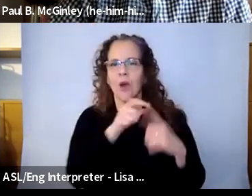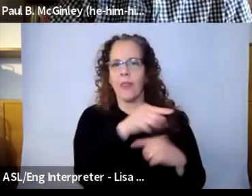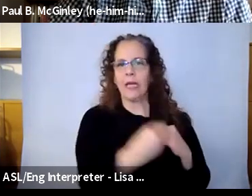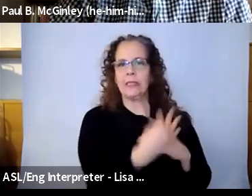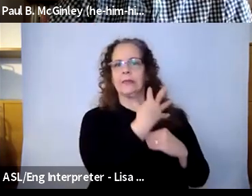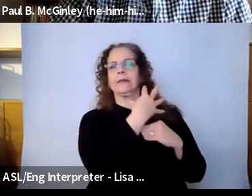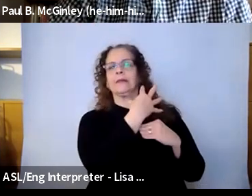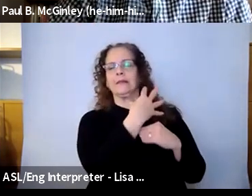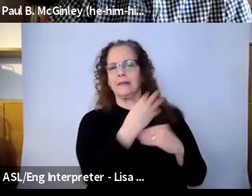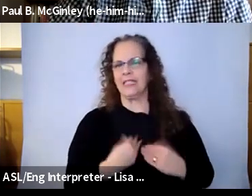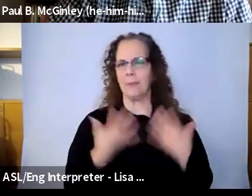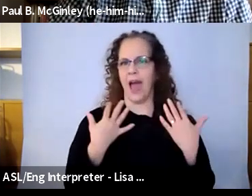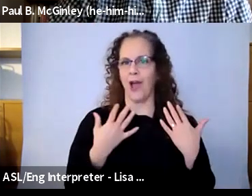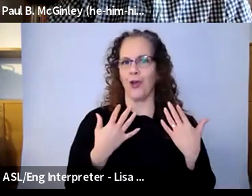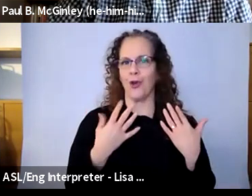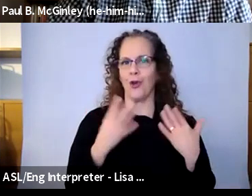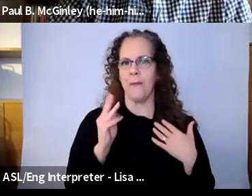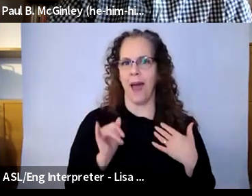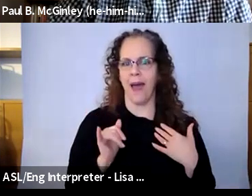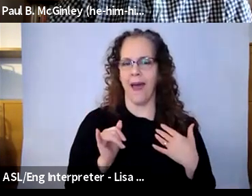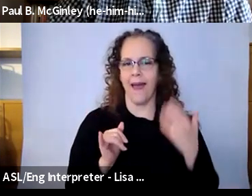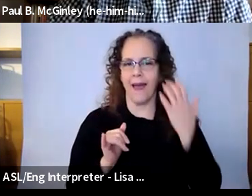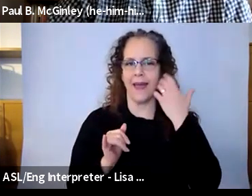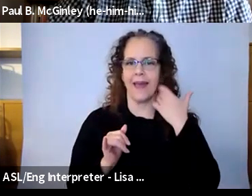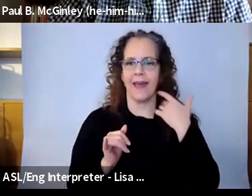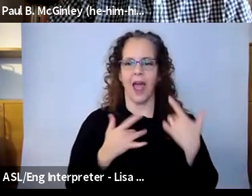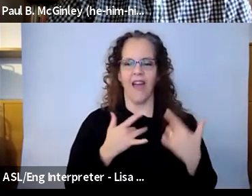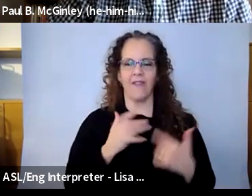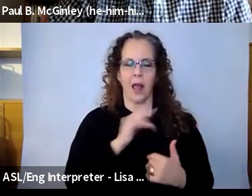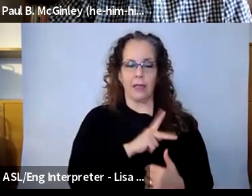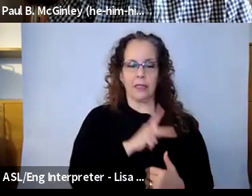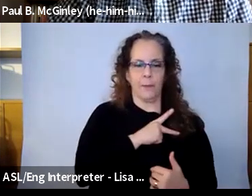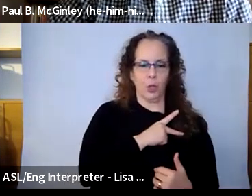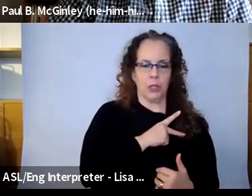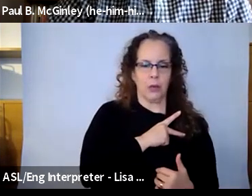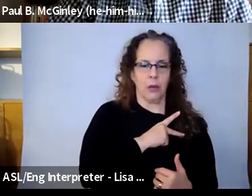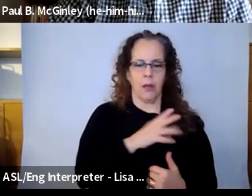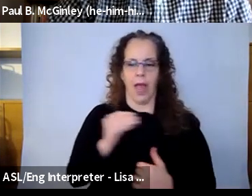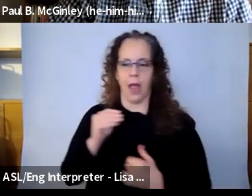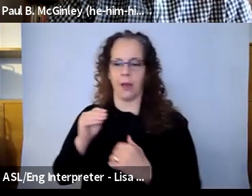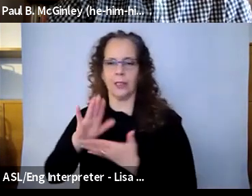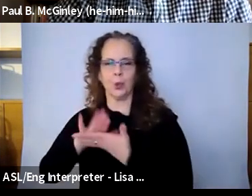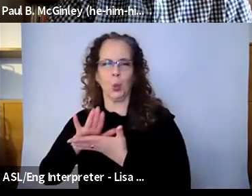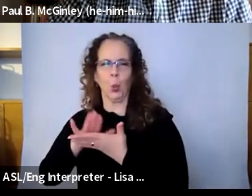towards that, because they feel like there's just a division between the personal and sort of the communal as part of the